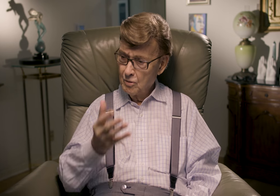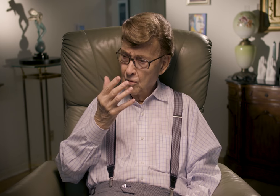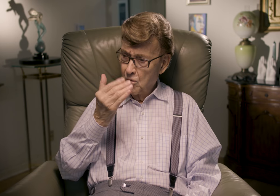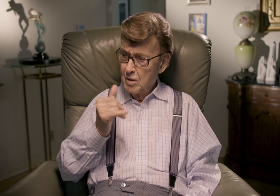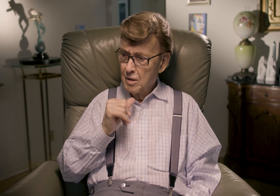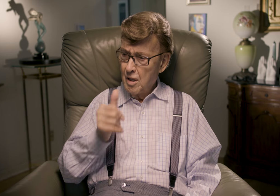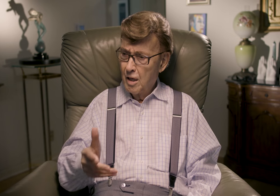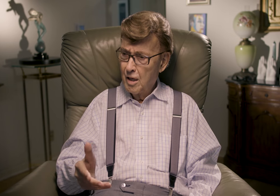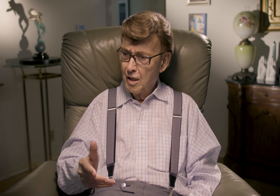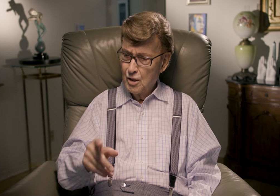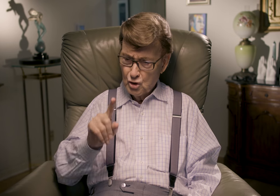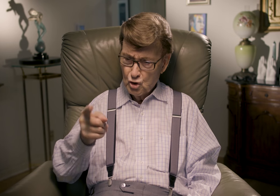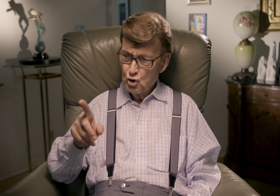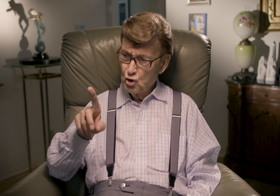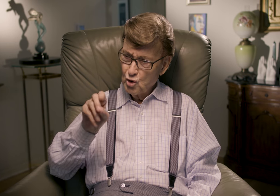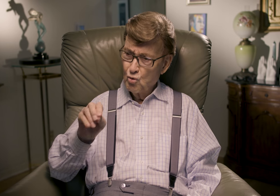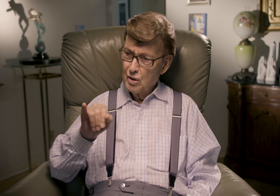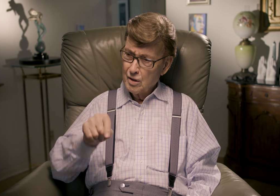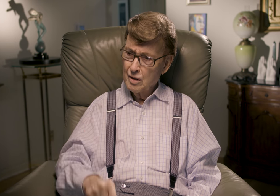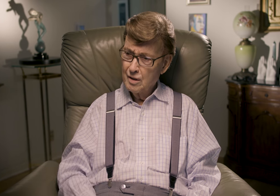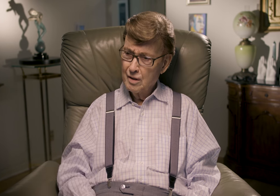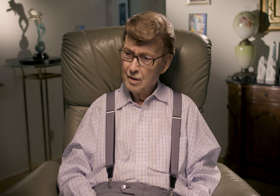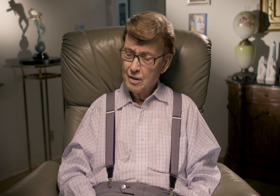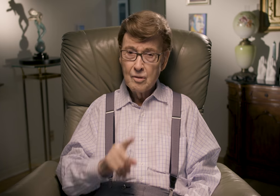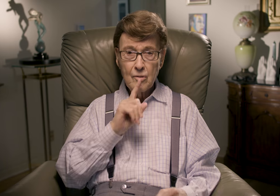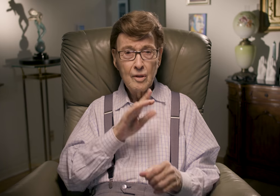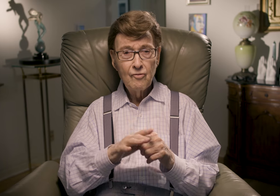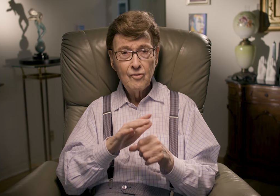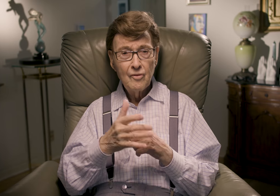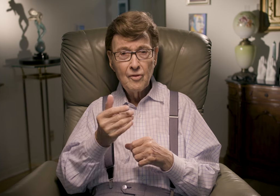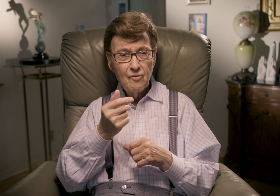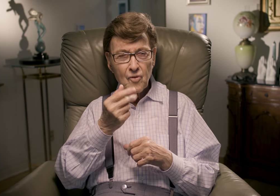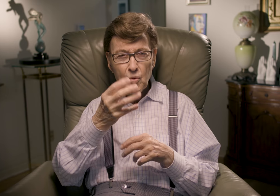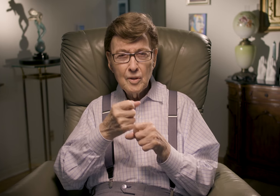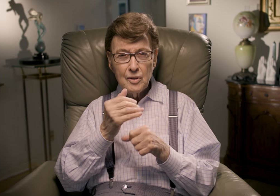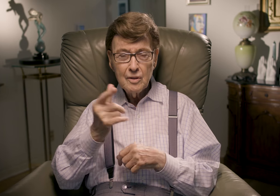"Why not?! Just do it!" Sure enough, a few years later,